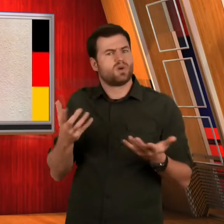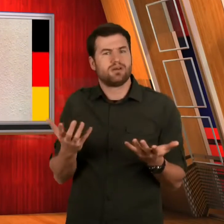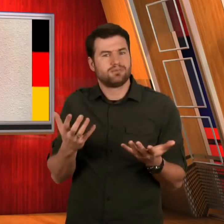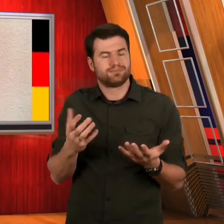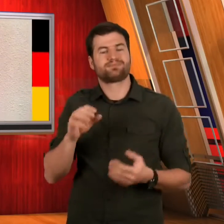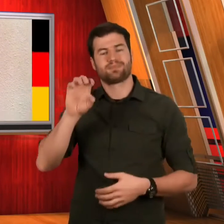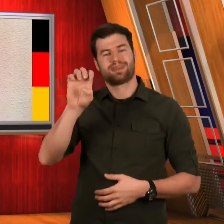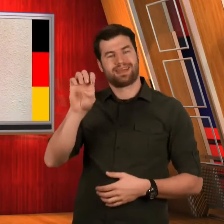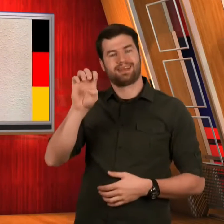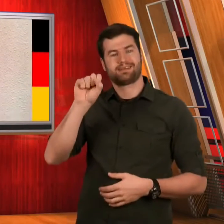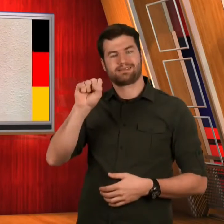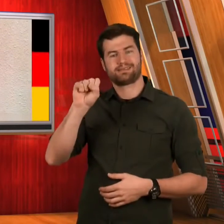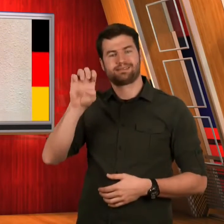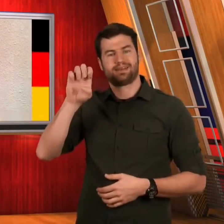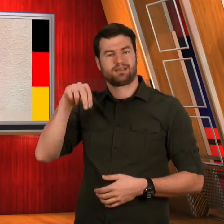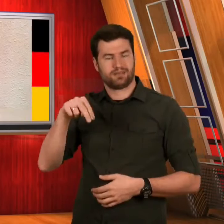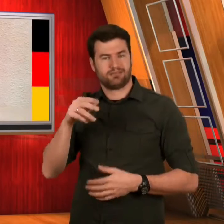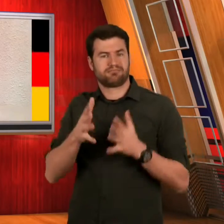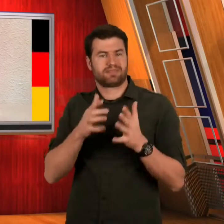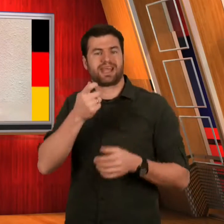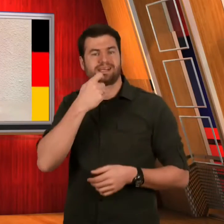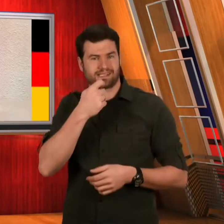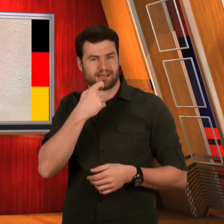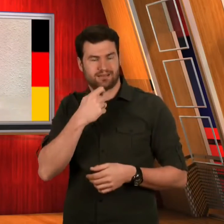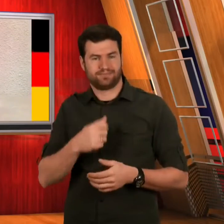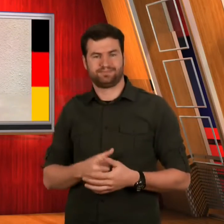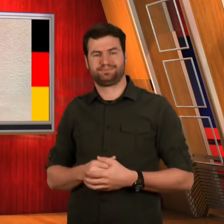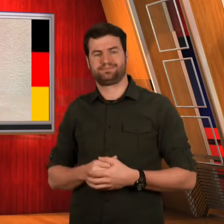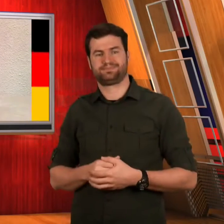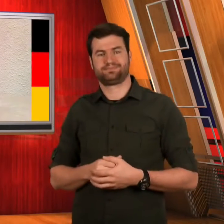in Essen, Germany.